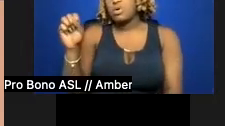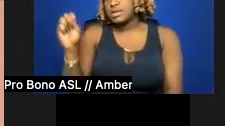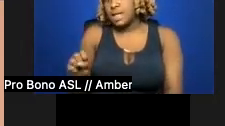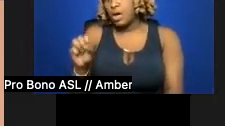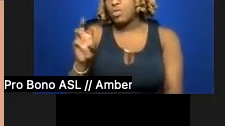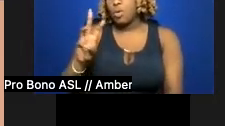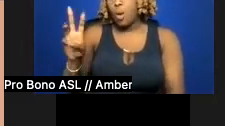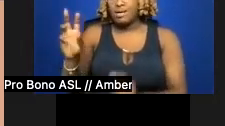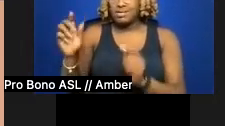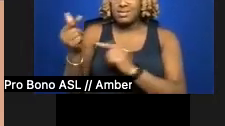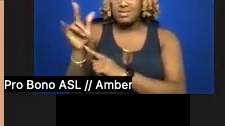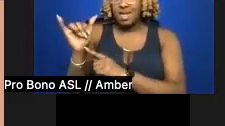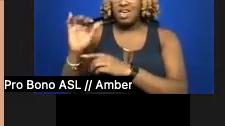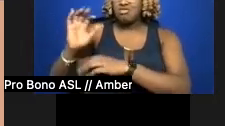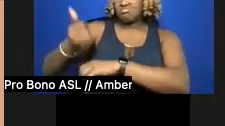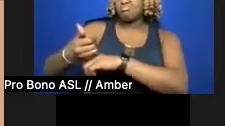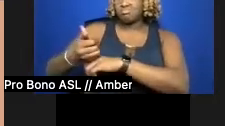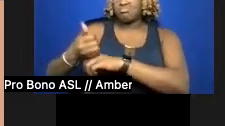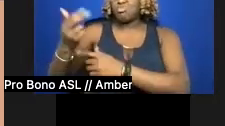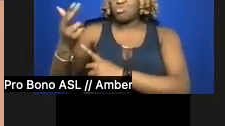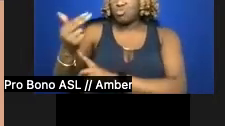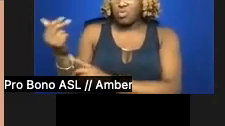Shortly after it celebrated its 50th Anniversary,